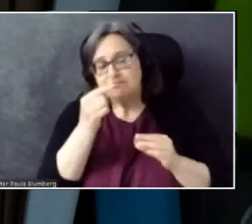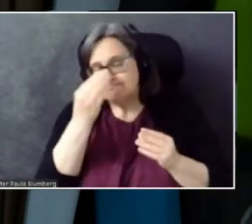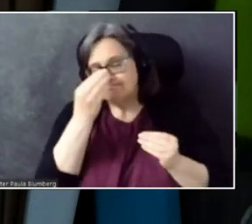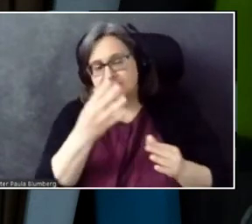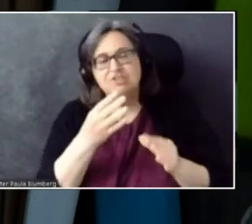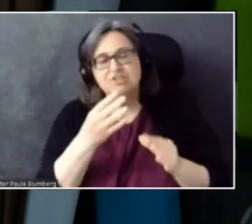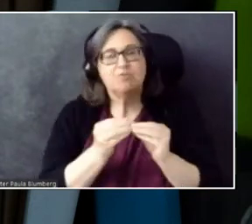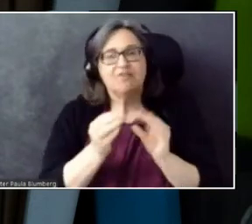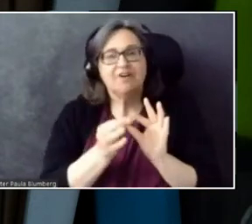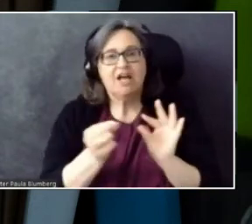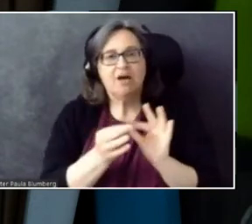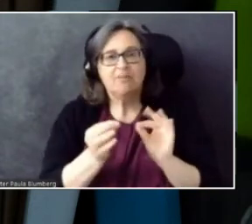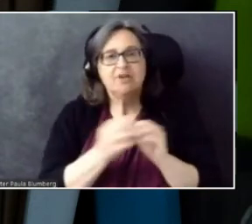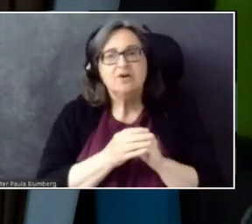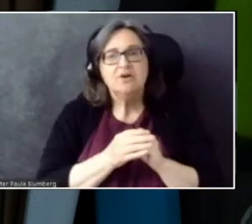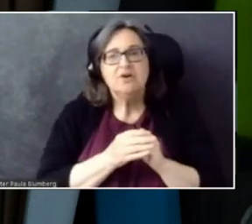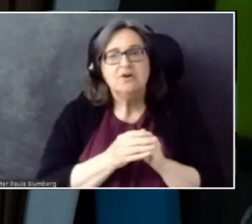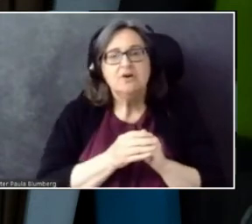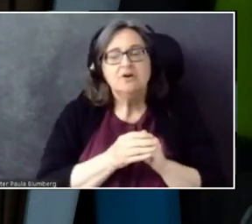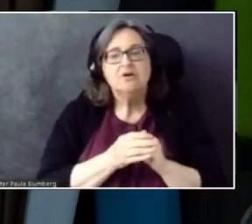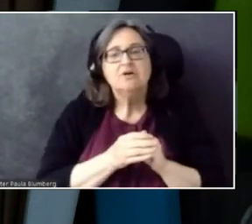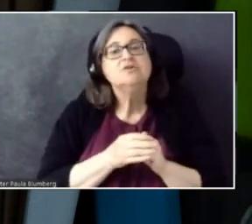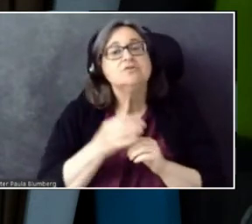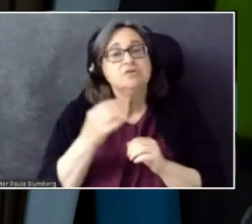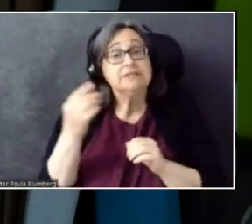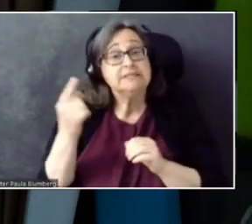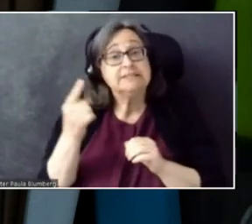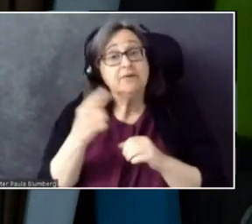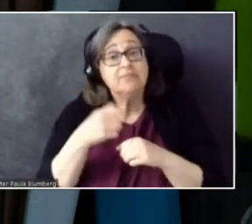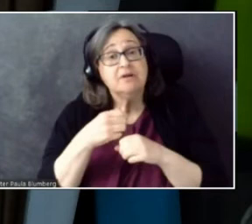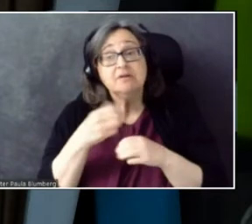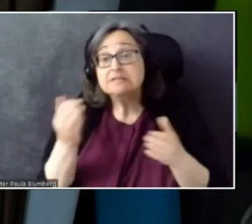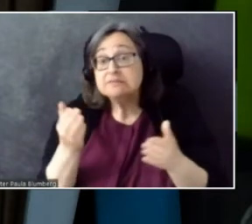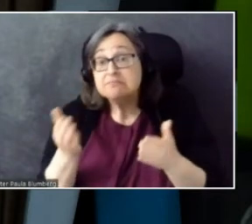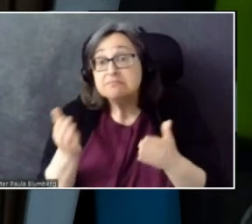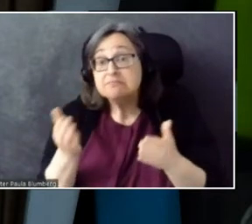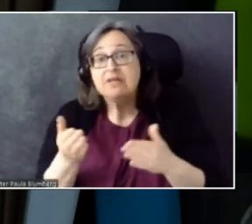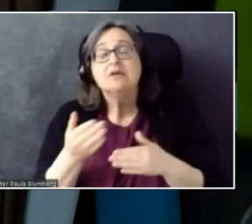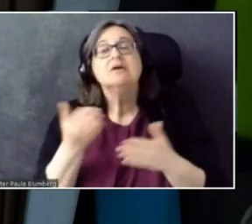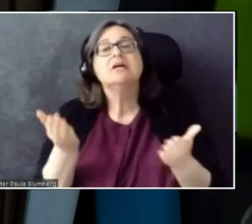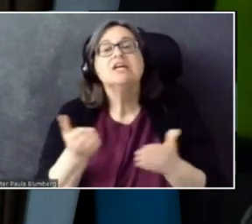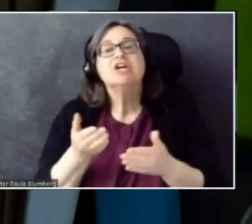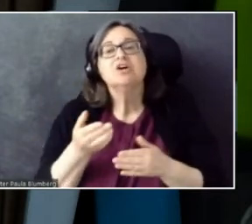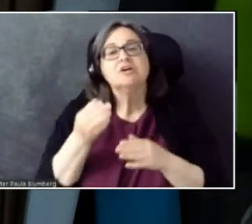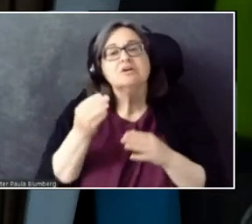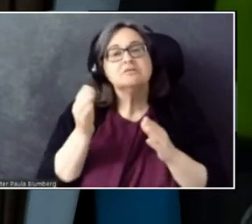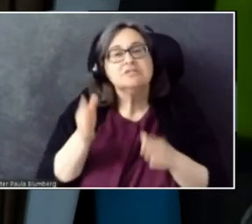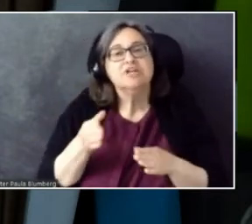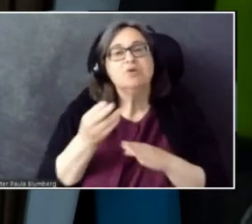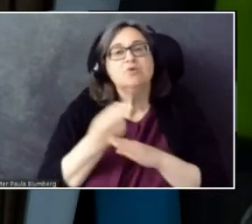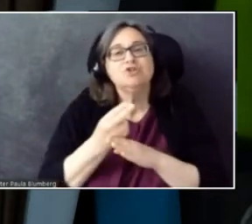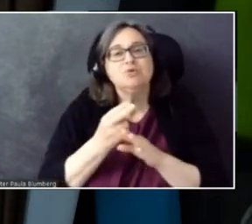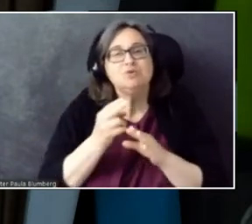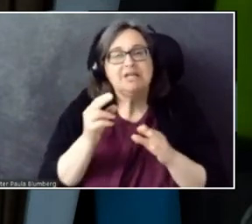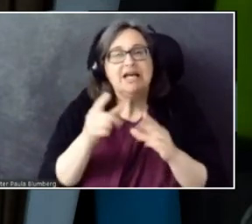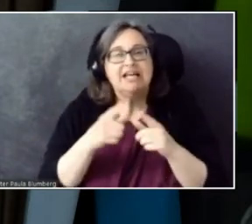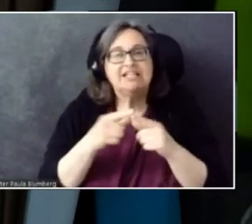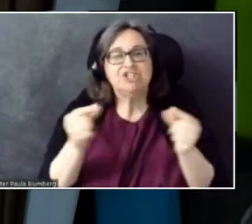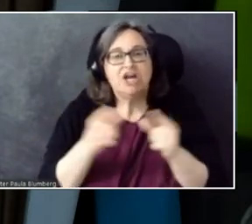But Makoto Ueki-san may be in here. He was using the Japanese translation feature tonight.